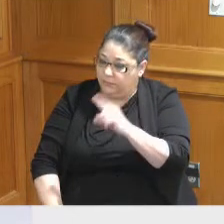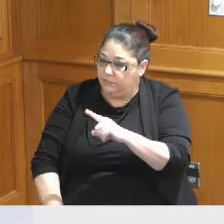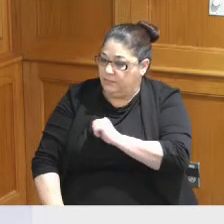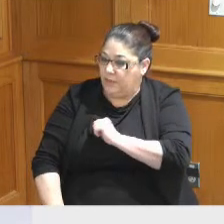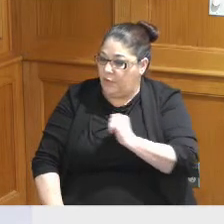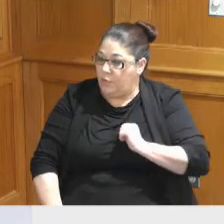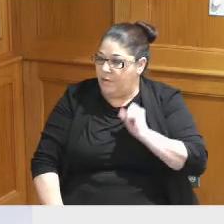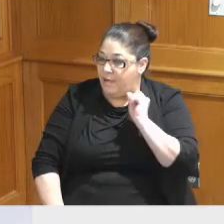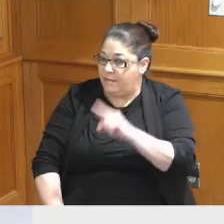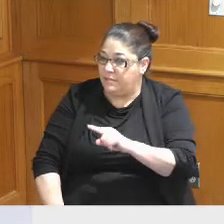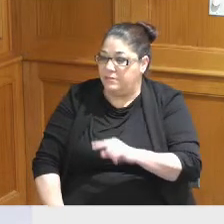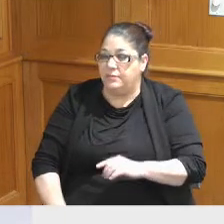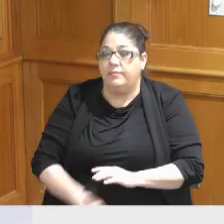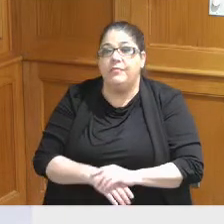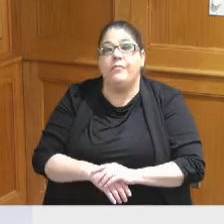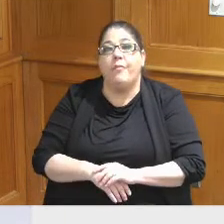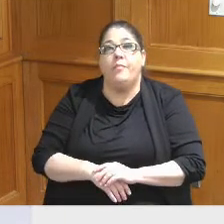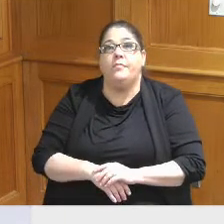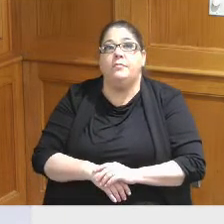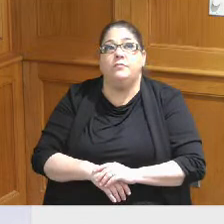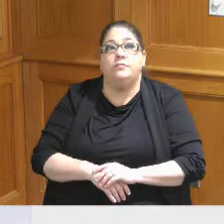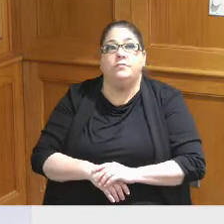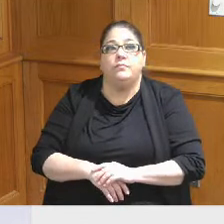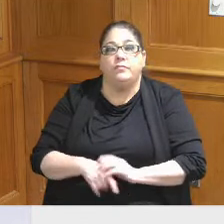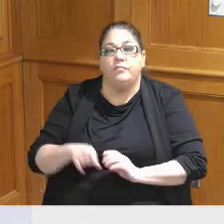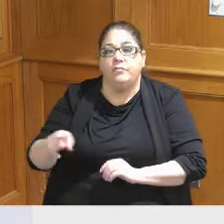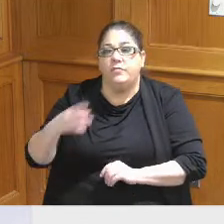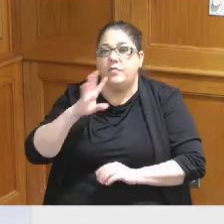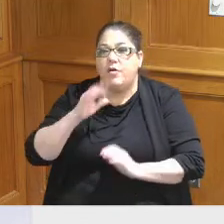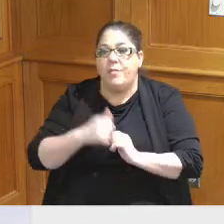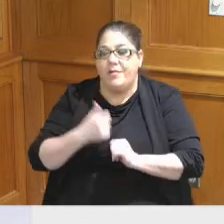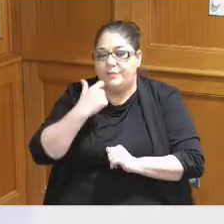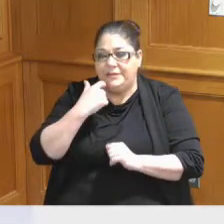comment before we get more into the financing plan on this I know in some recent conversations we've